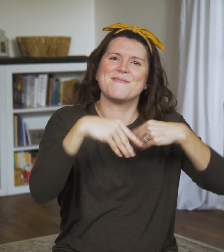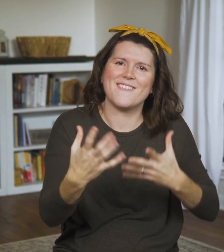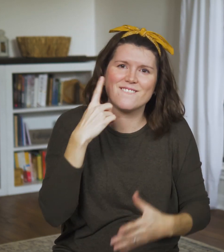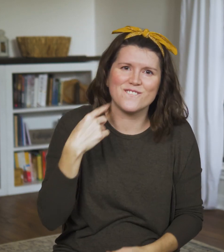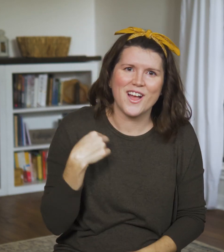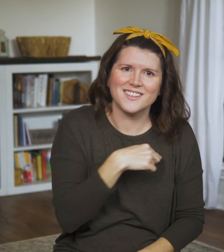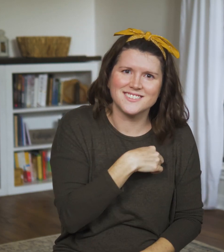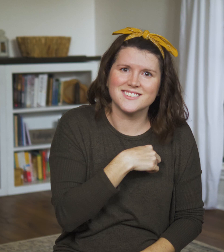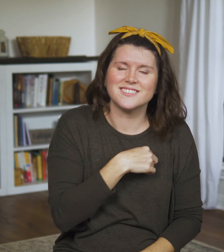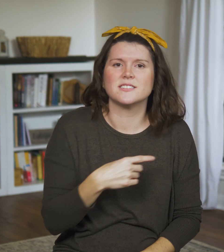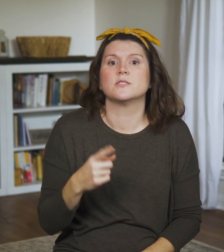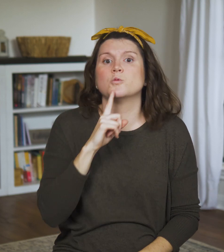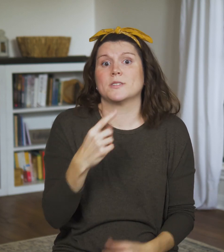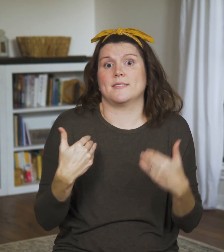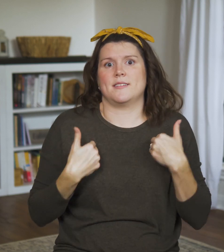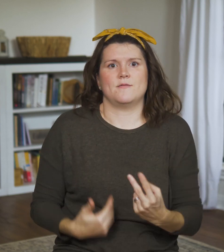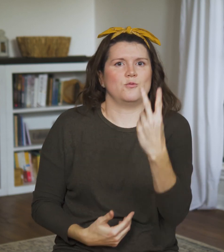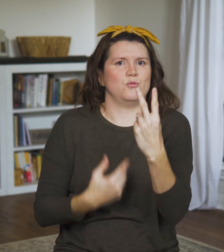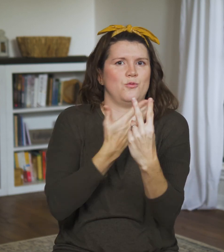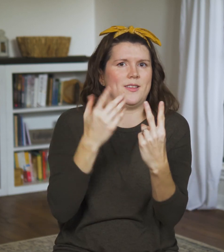on the Sabbath as on any other day.